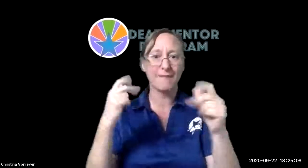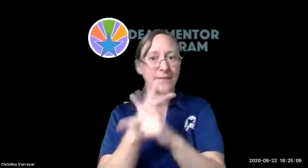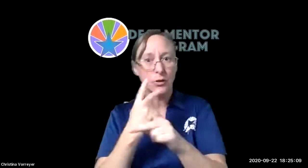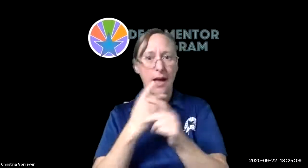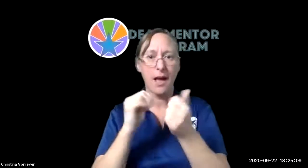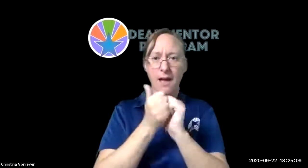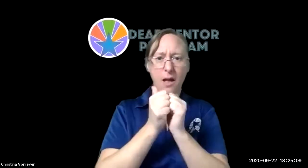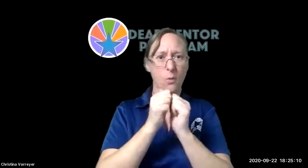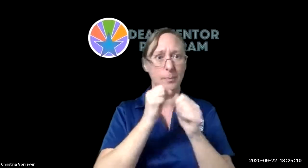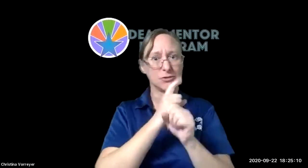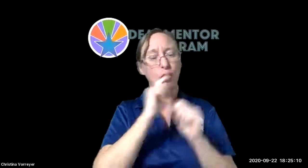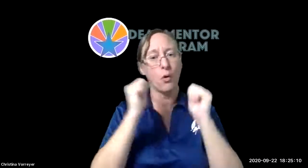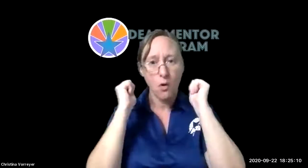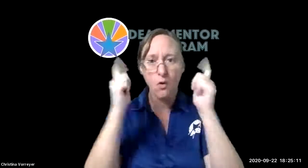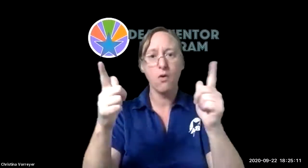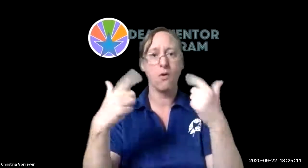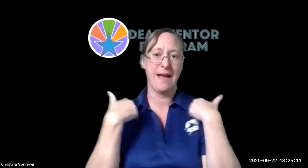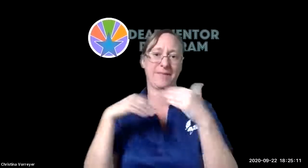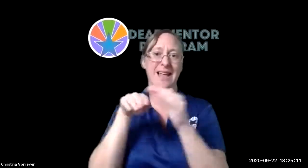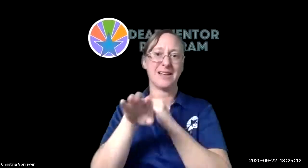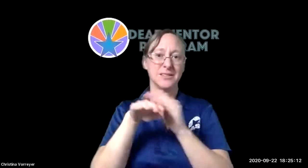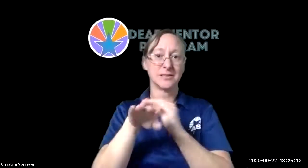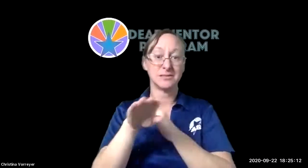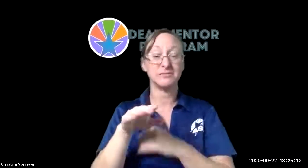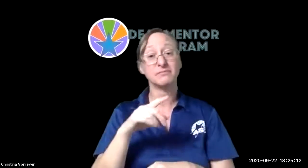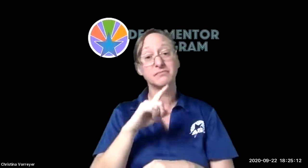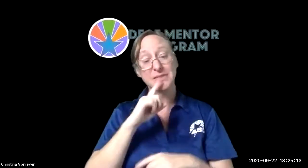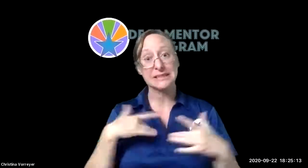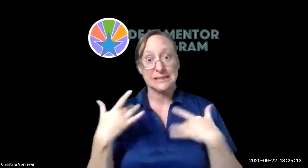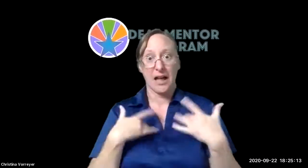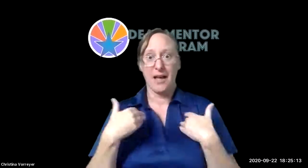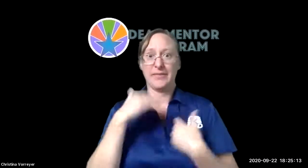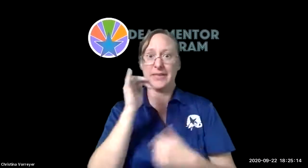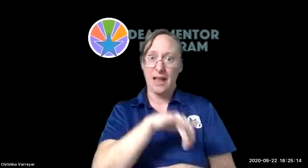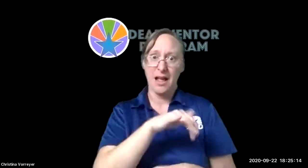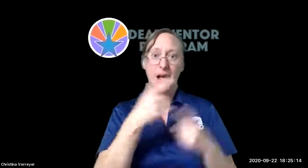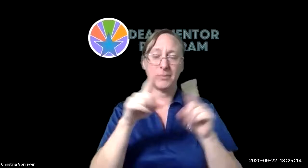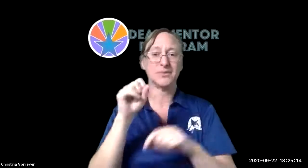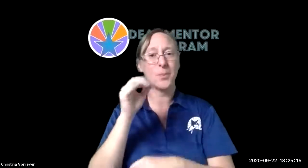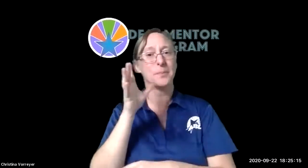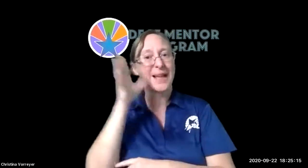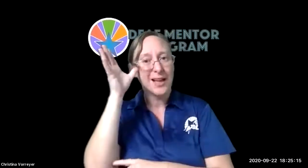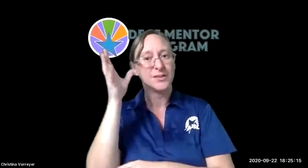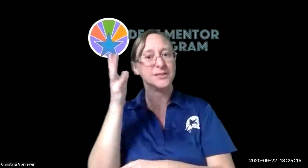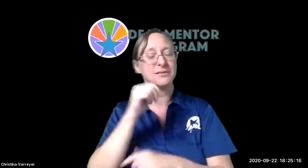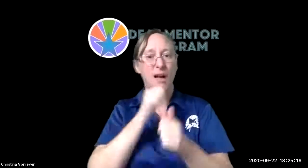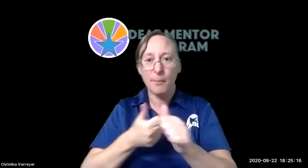collaborating and figuring out how best to ensure that all of our families can access our services